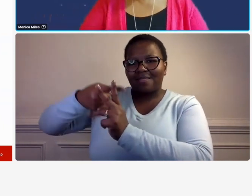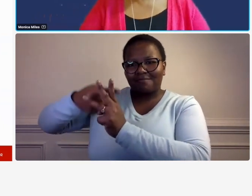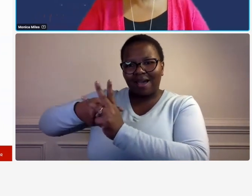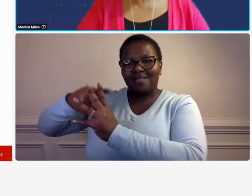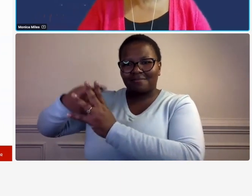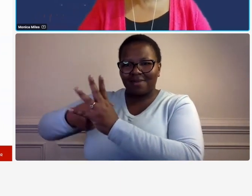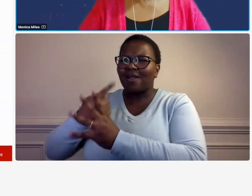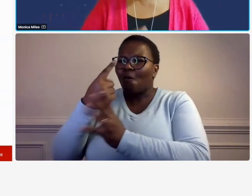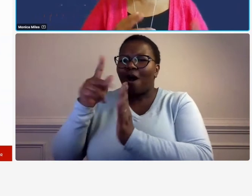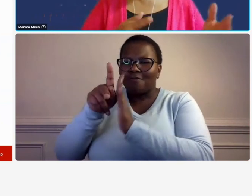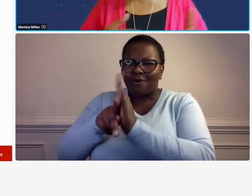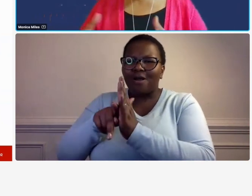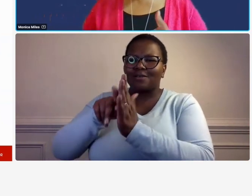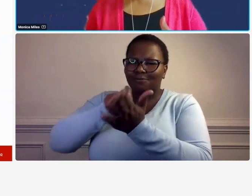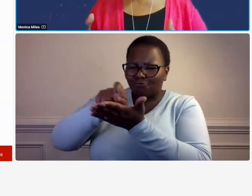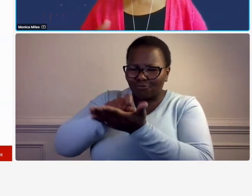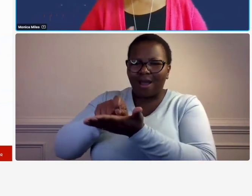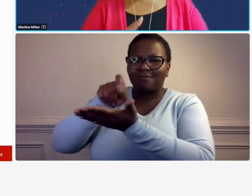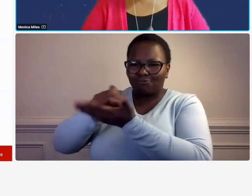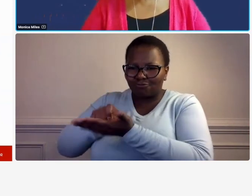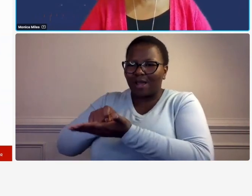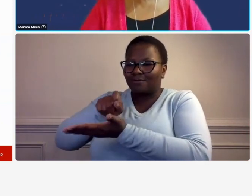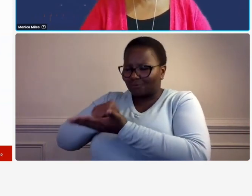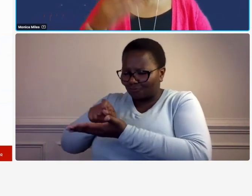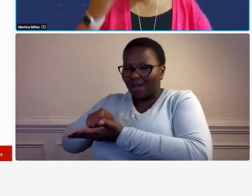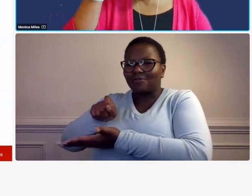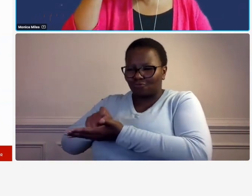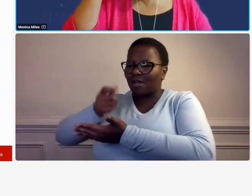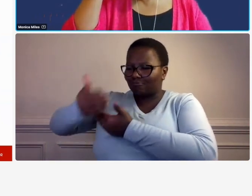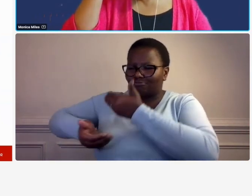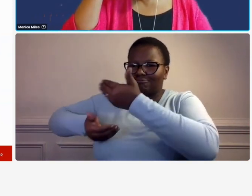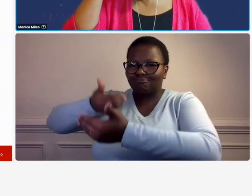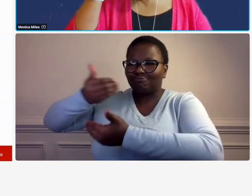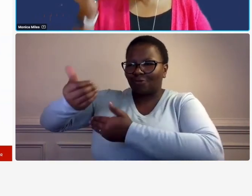policies in place and you can keep going because this is really essential for um supporting that